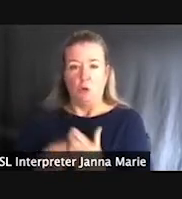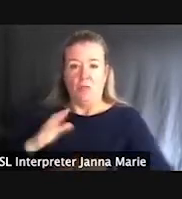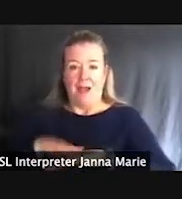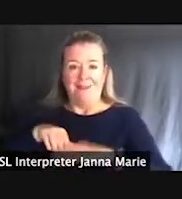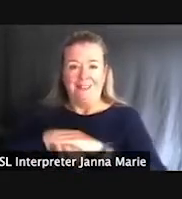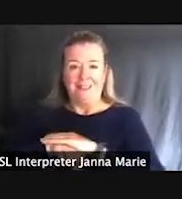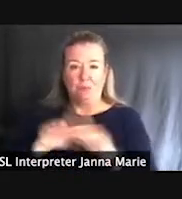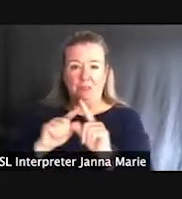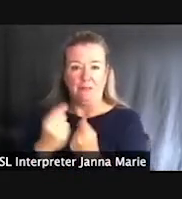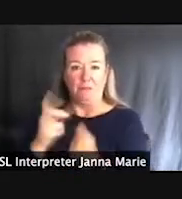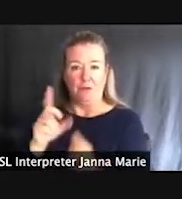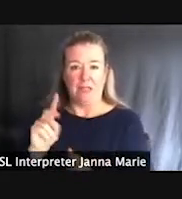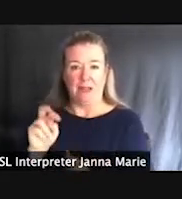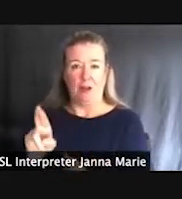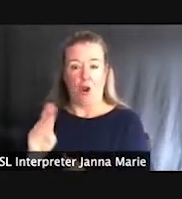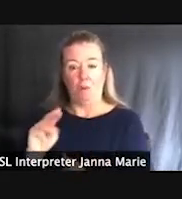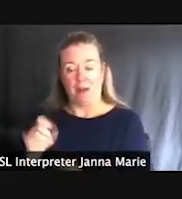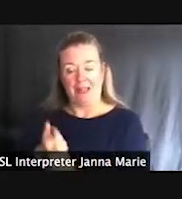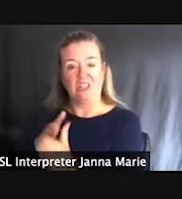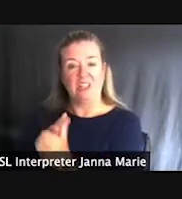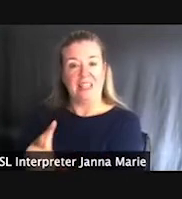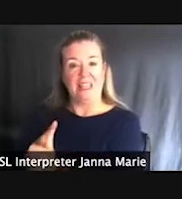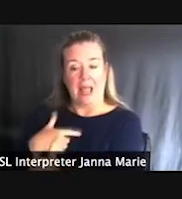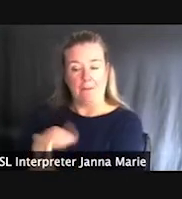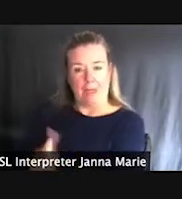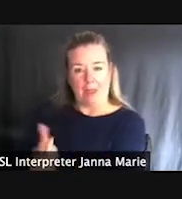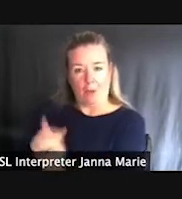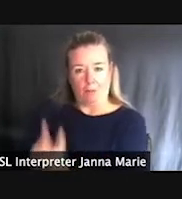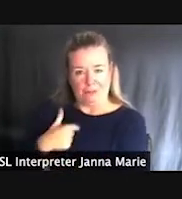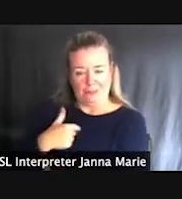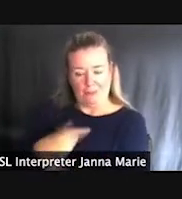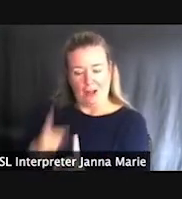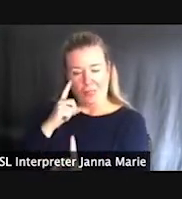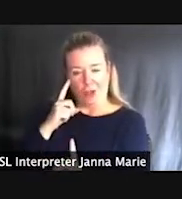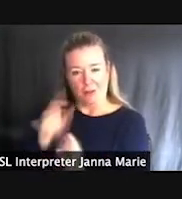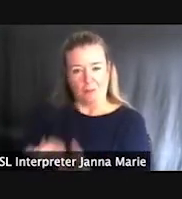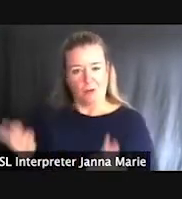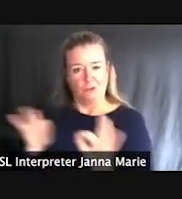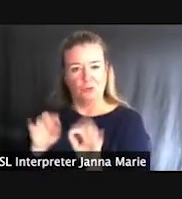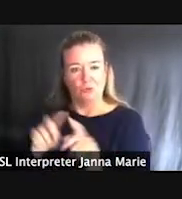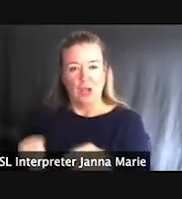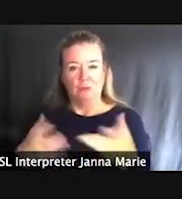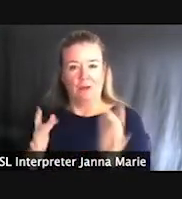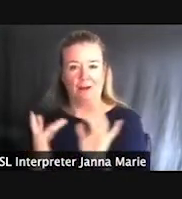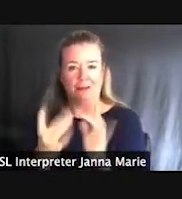Mike is kind of the lead and I'm kind of his backup. But I thought it important to provide our contact information if, if you have any more